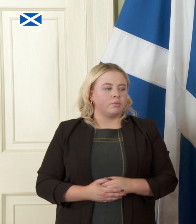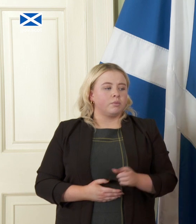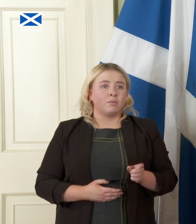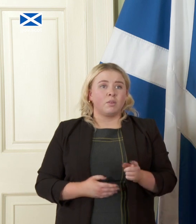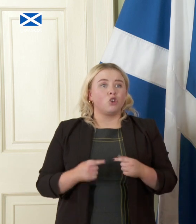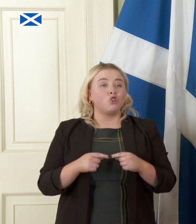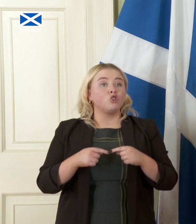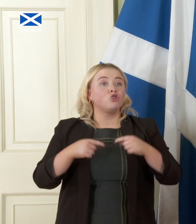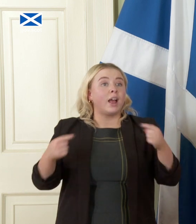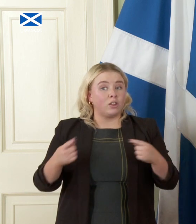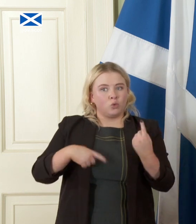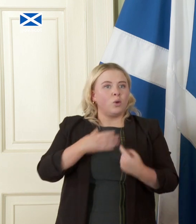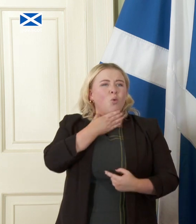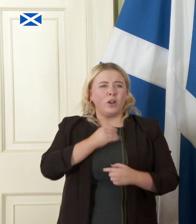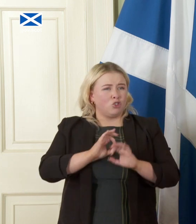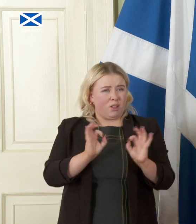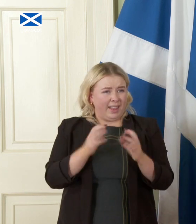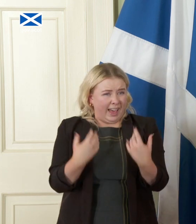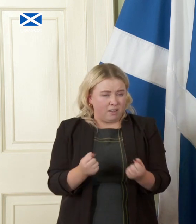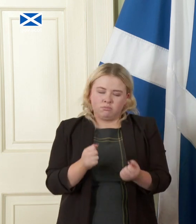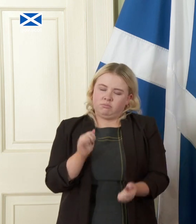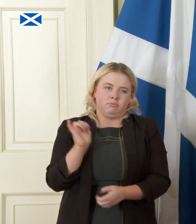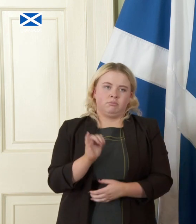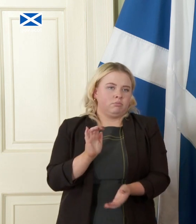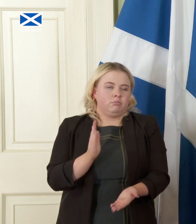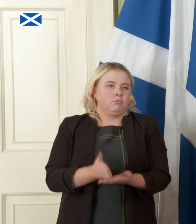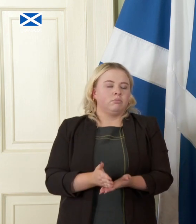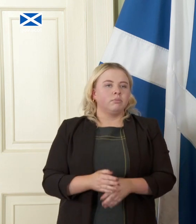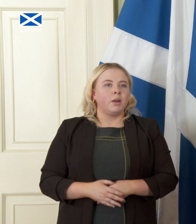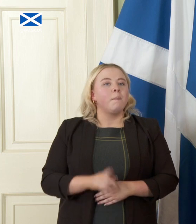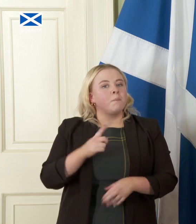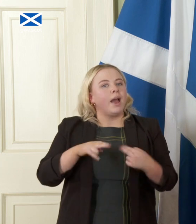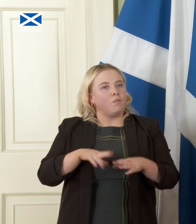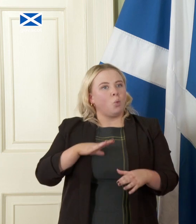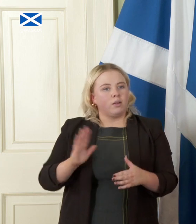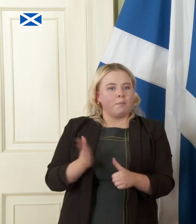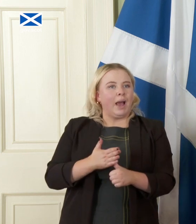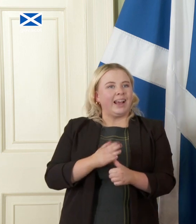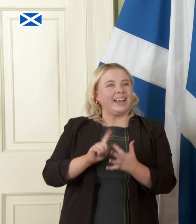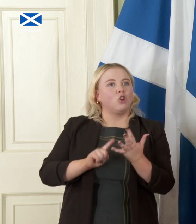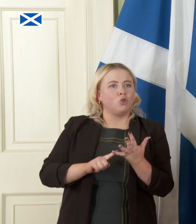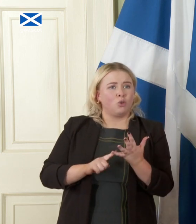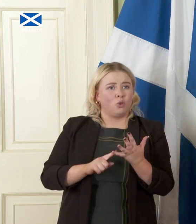we wish we didn't have yes but that is if we want to be back in the EU with all of the benefits many